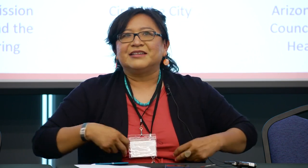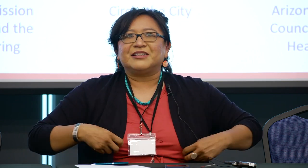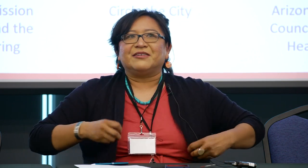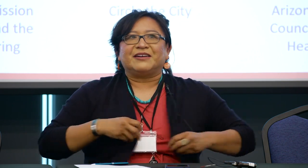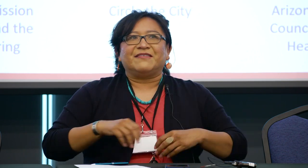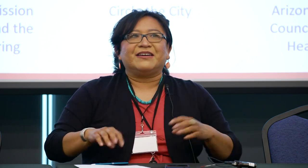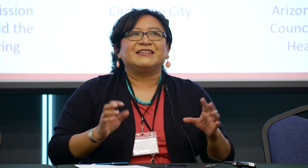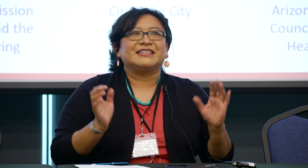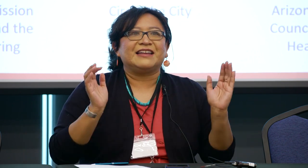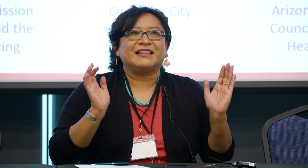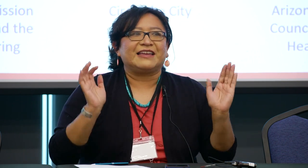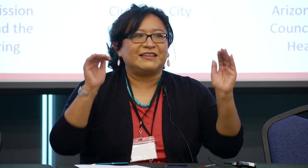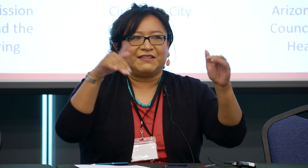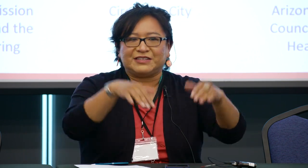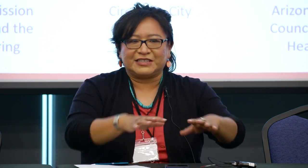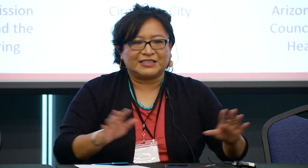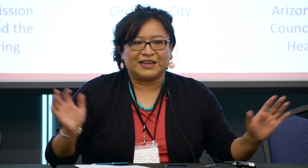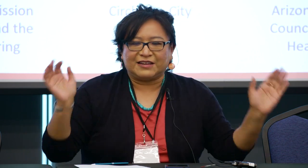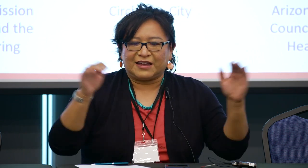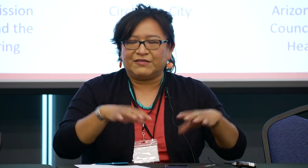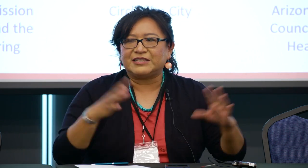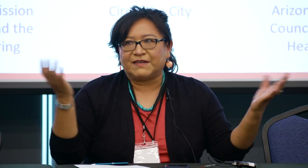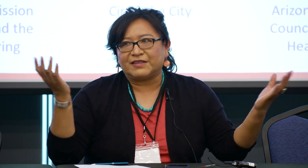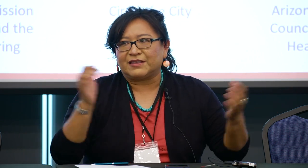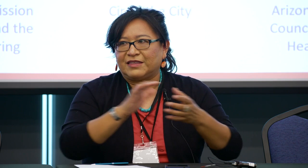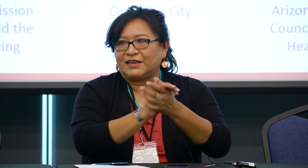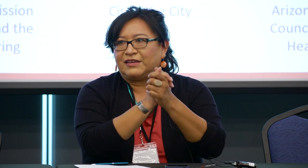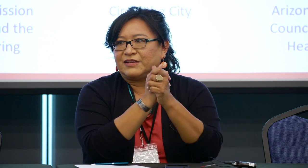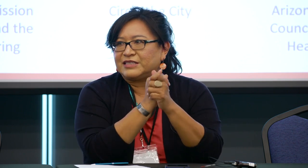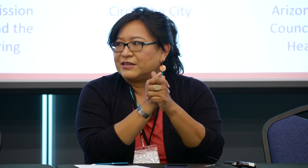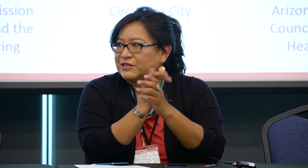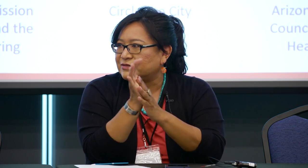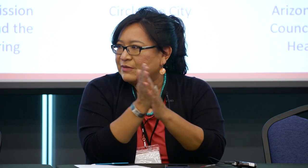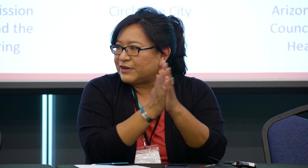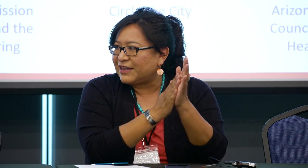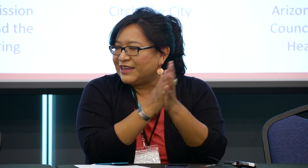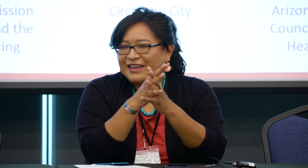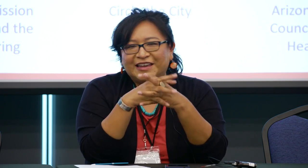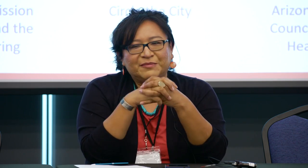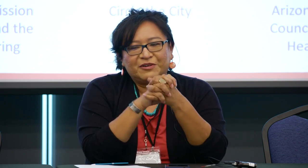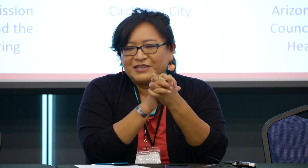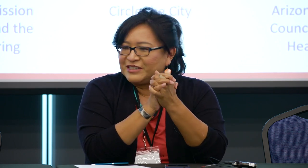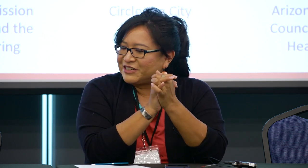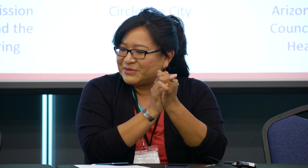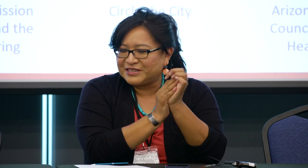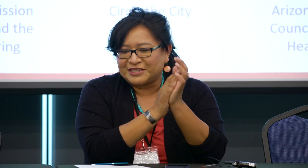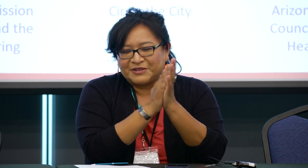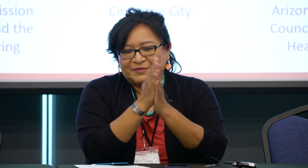So it's kind of like, I was just kind of, I always have the thing either sink or swim, right? And I'm always determined to swim.